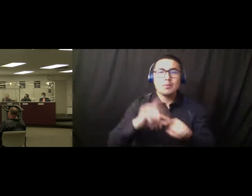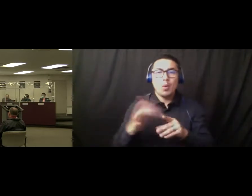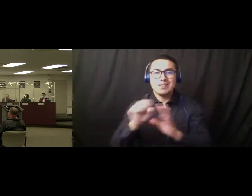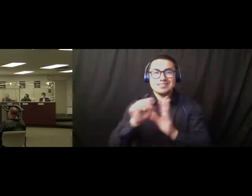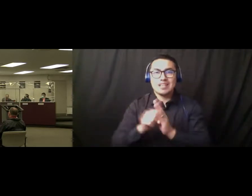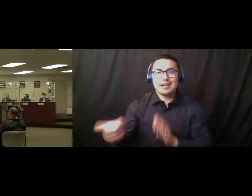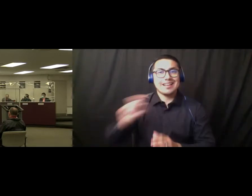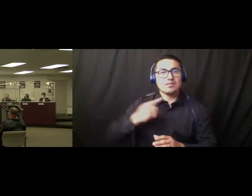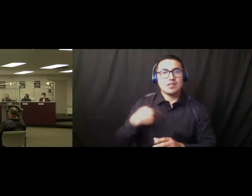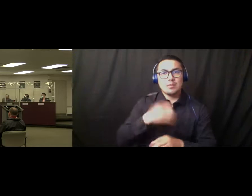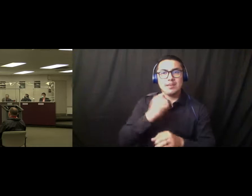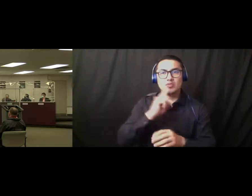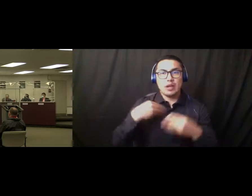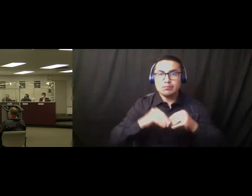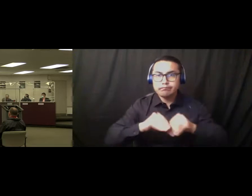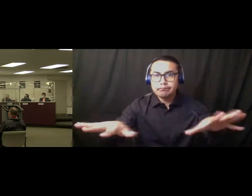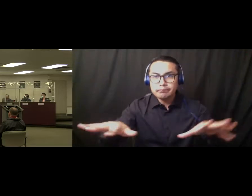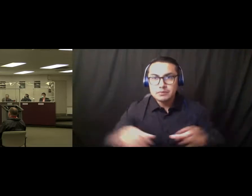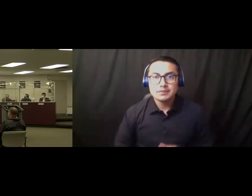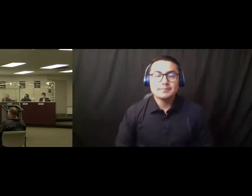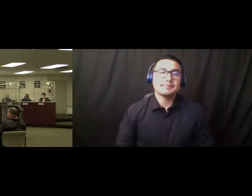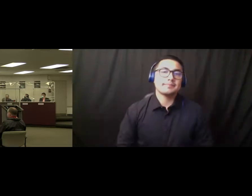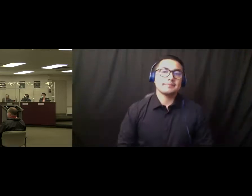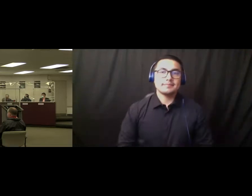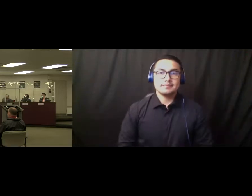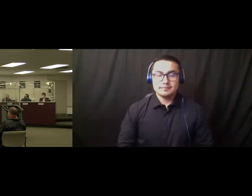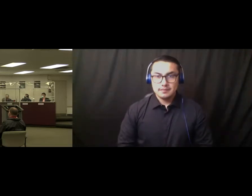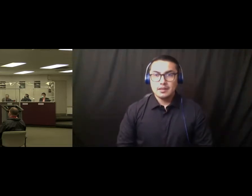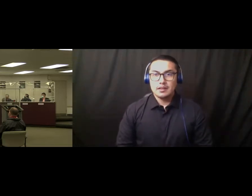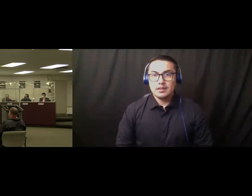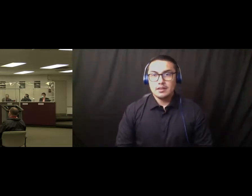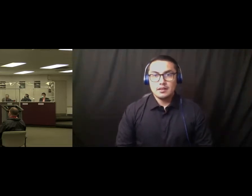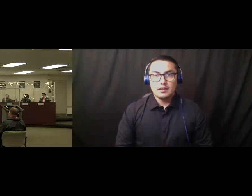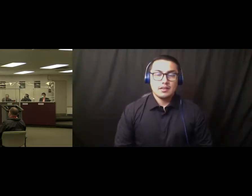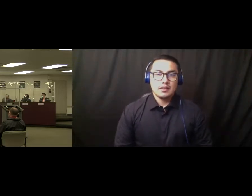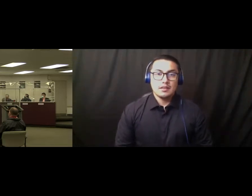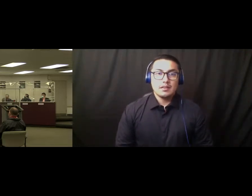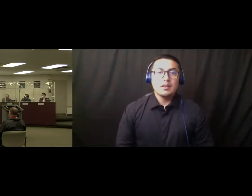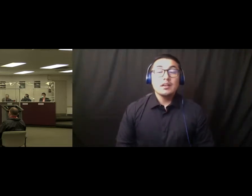Um, the uh, the athletes are competing.